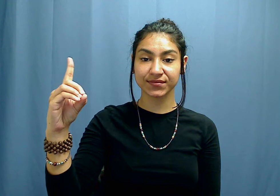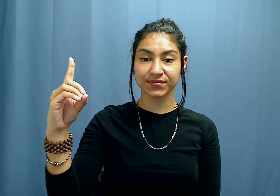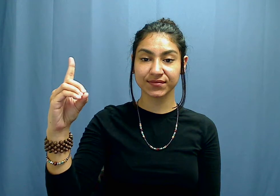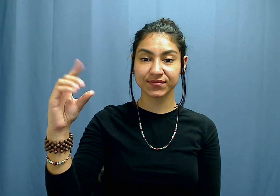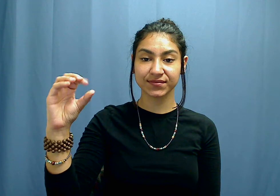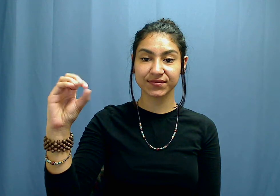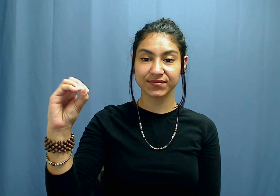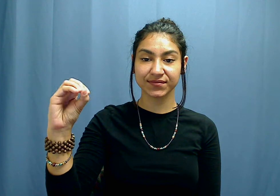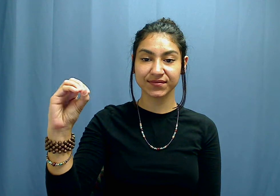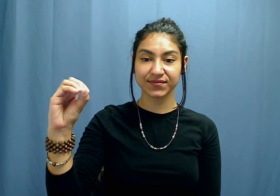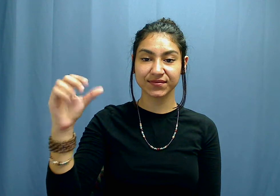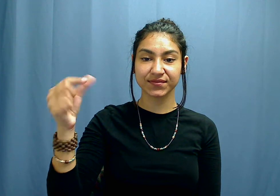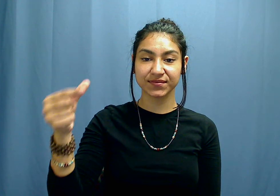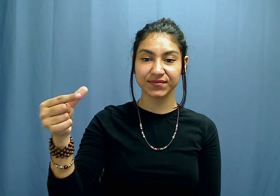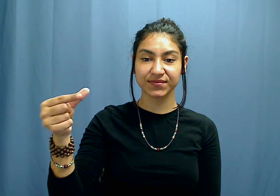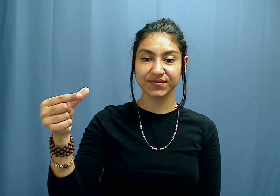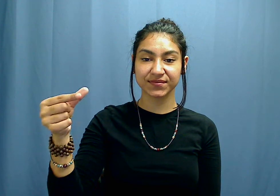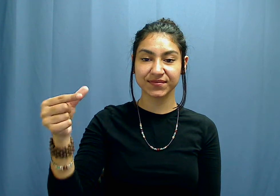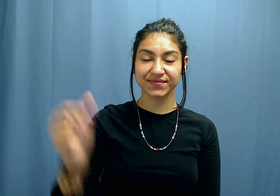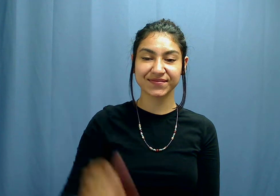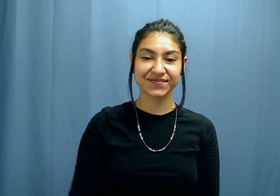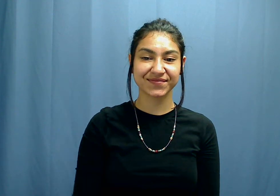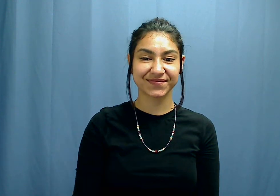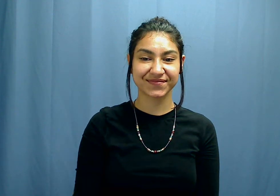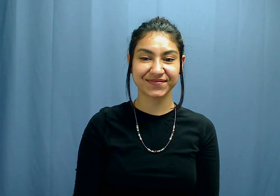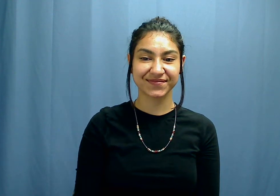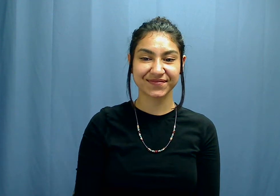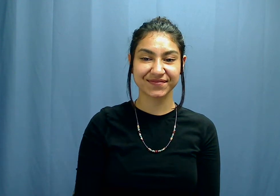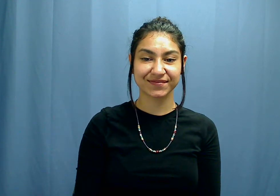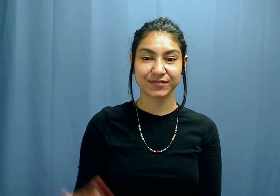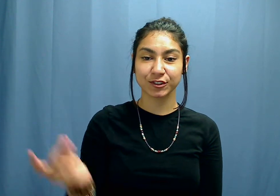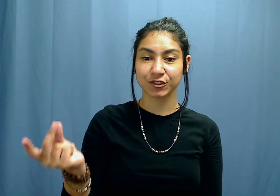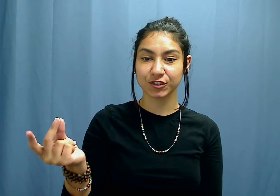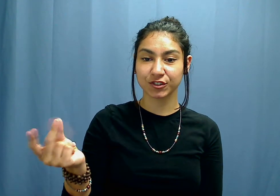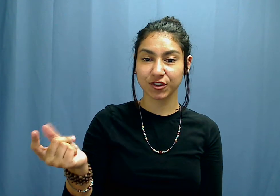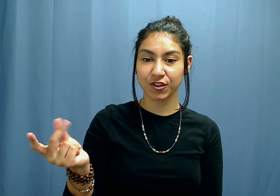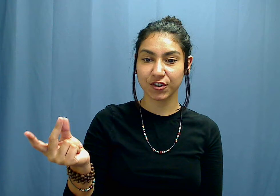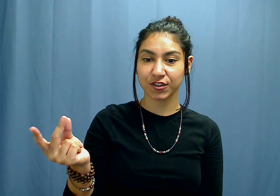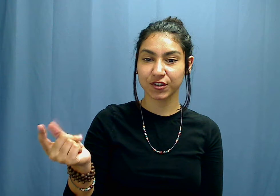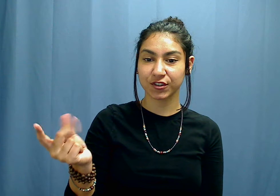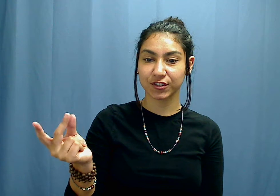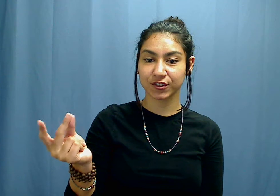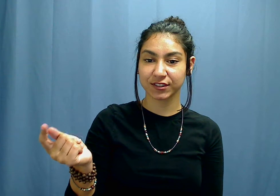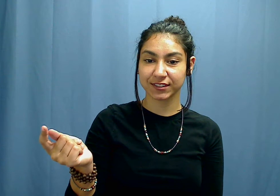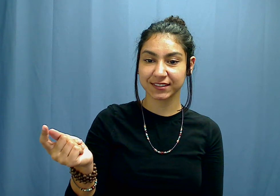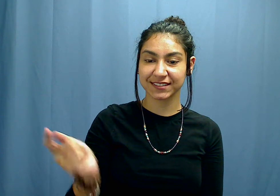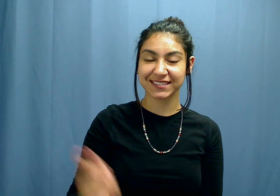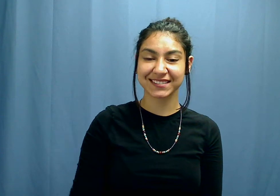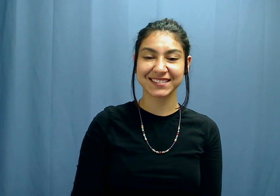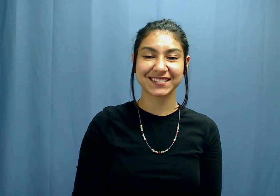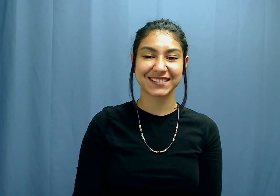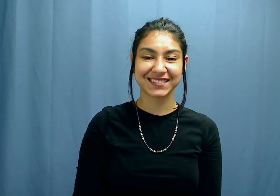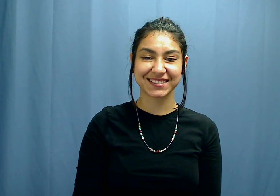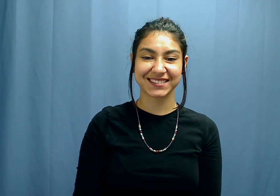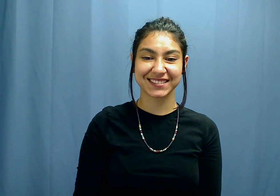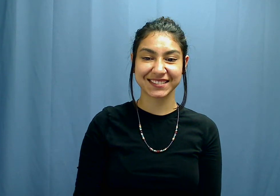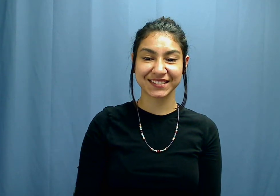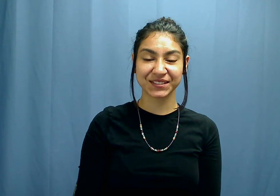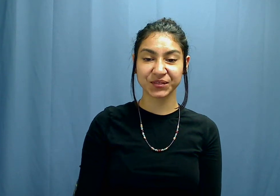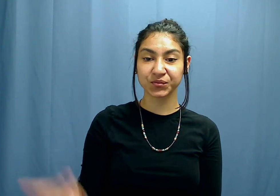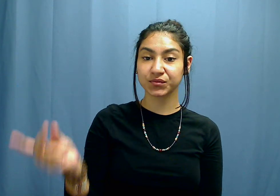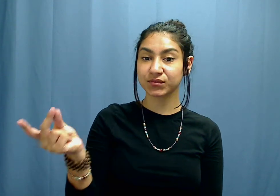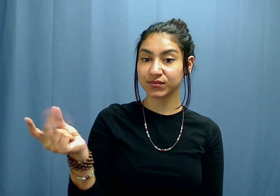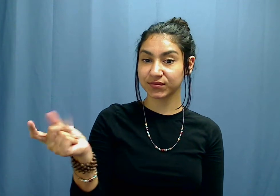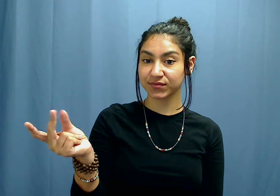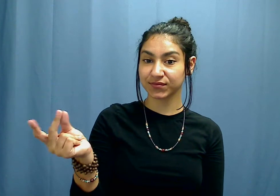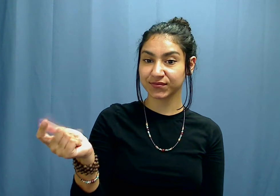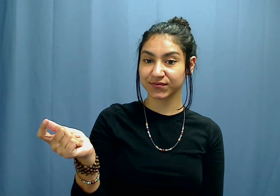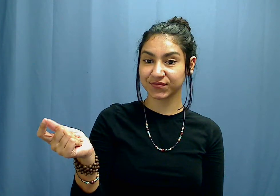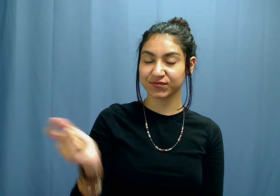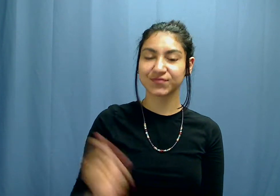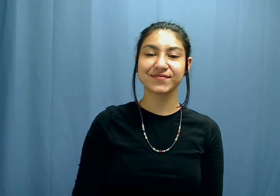Dog